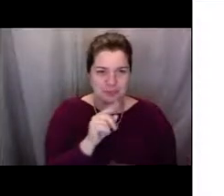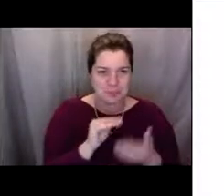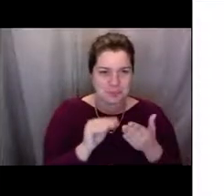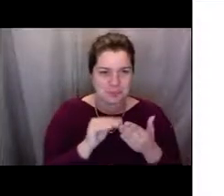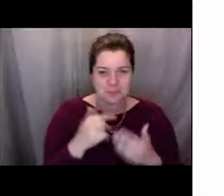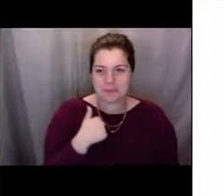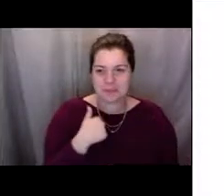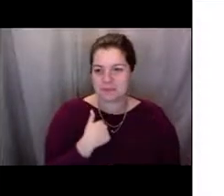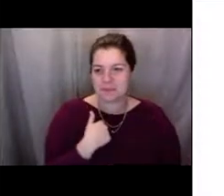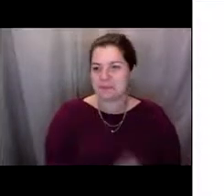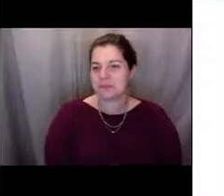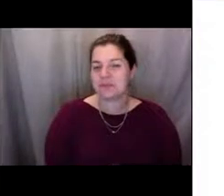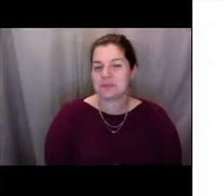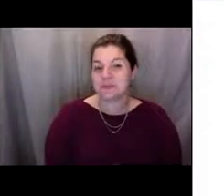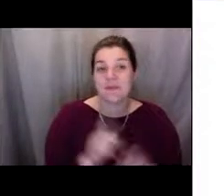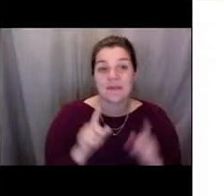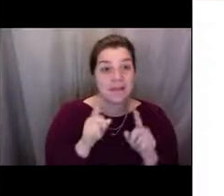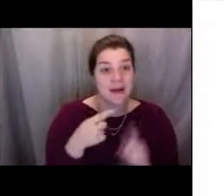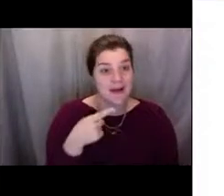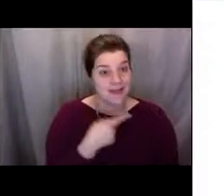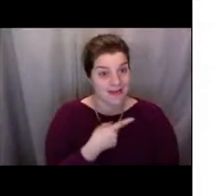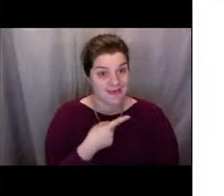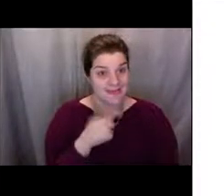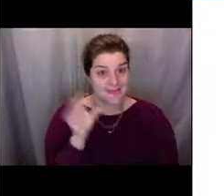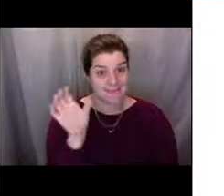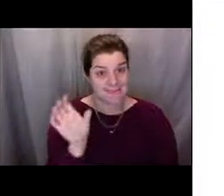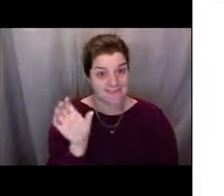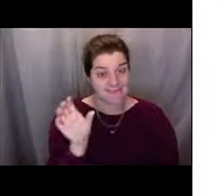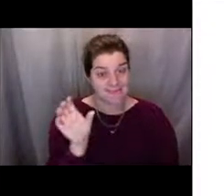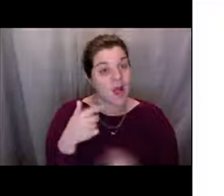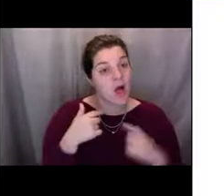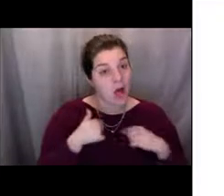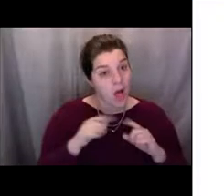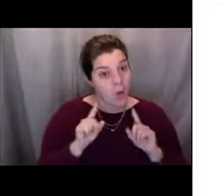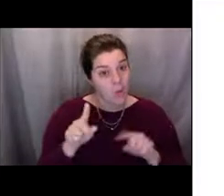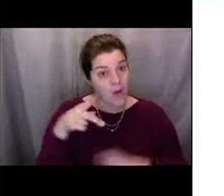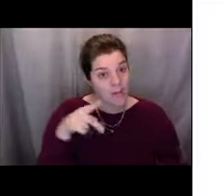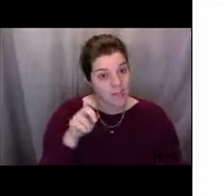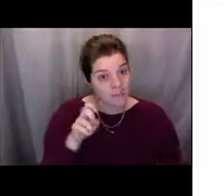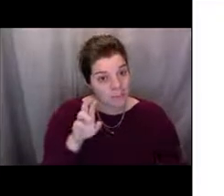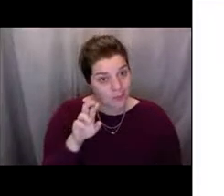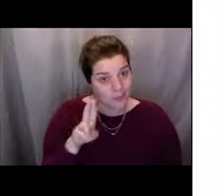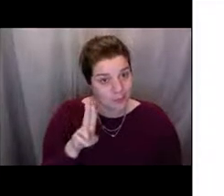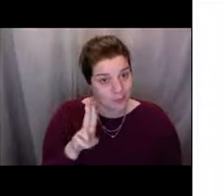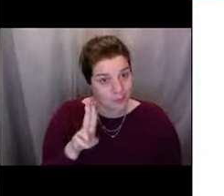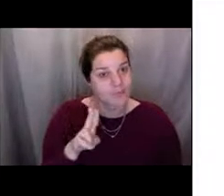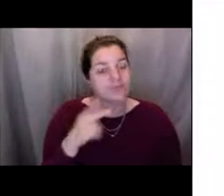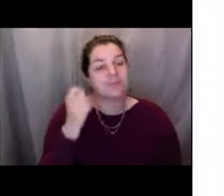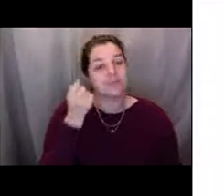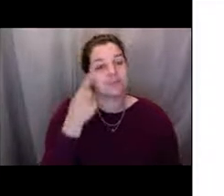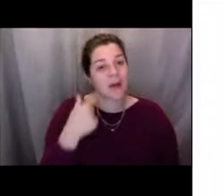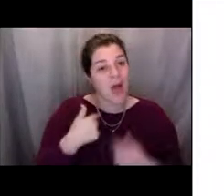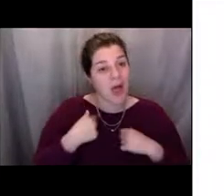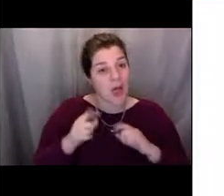Right here, this reminds me of when I went to Peru and I worked with the Peruvian government and the Ecuadorians,